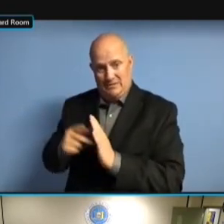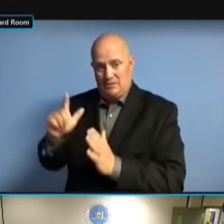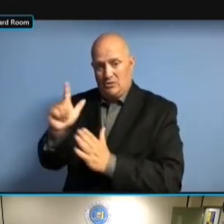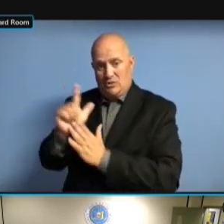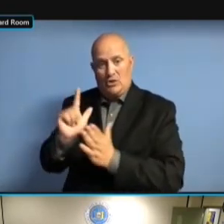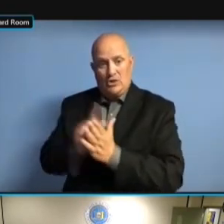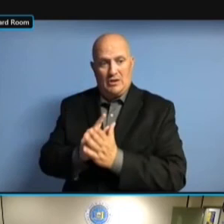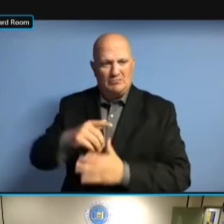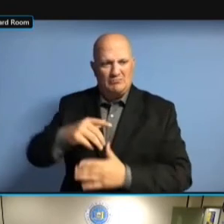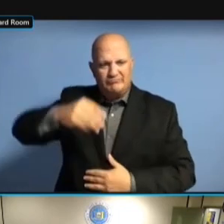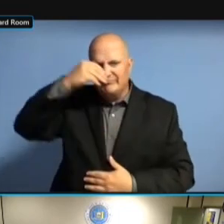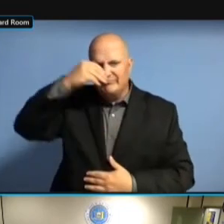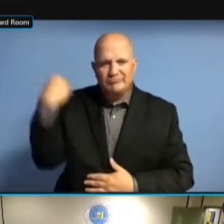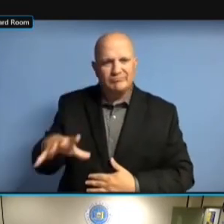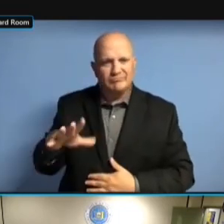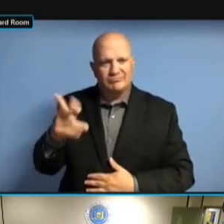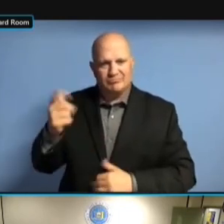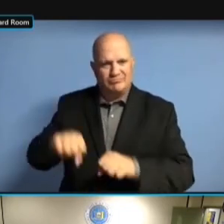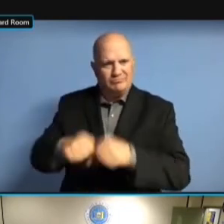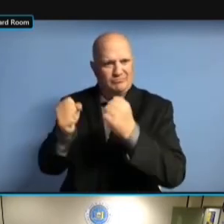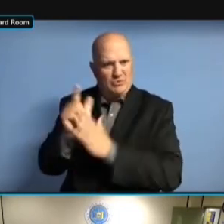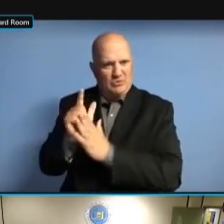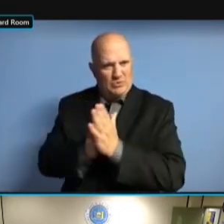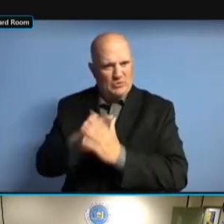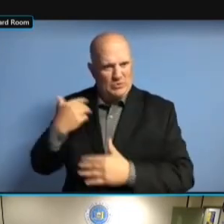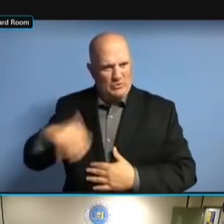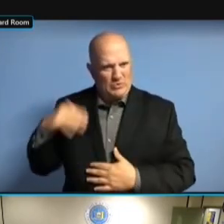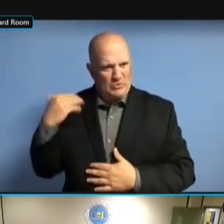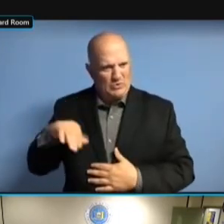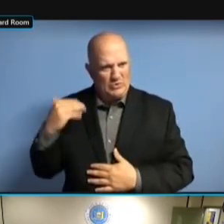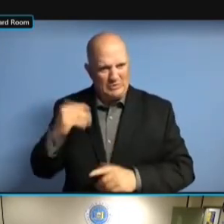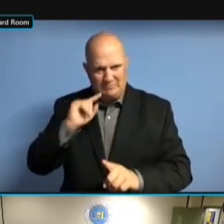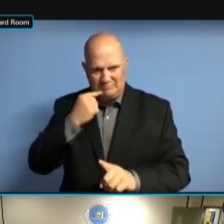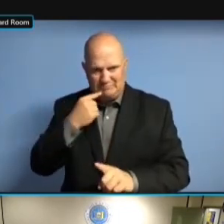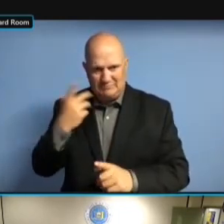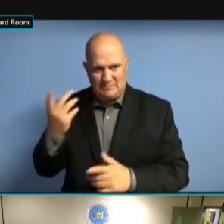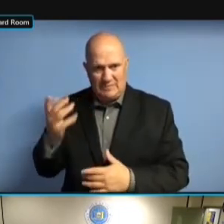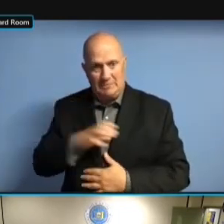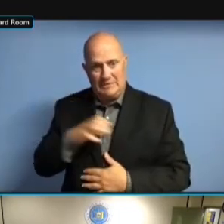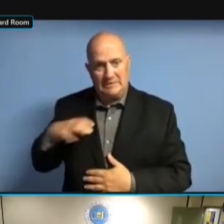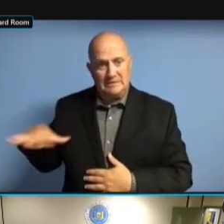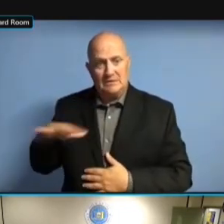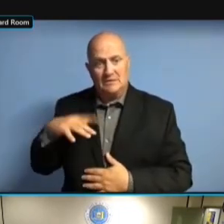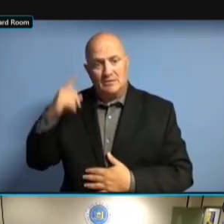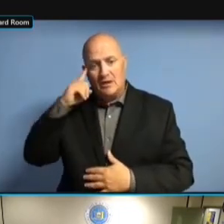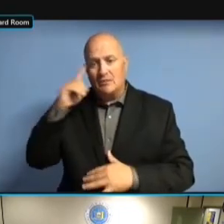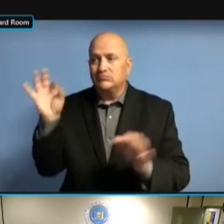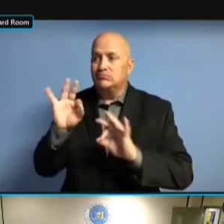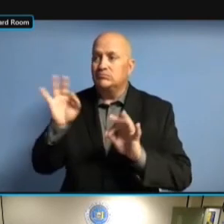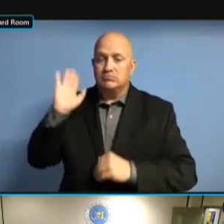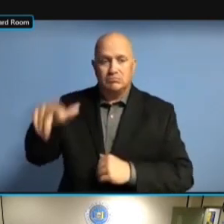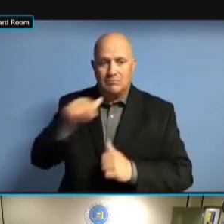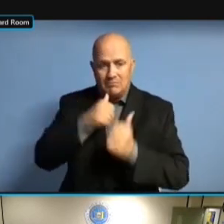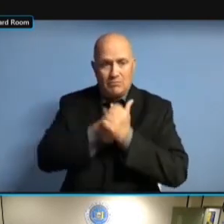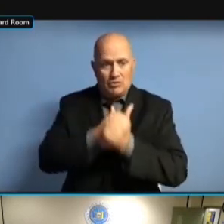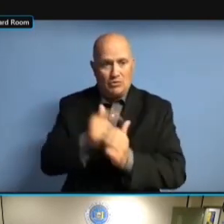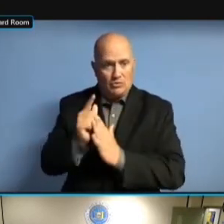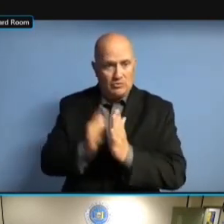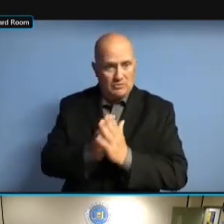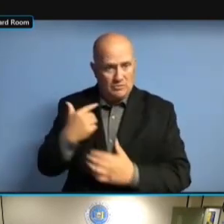GETS, YOU'RE NOT EVEN TRYING TO GETS, YOU'RE NOT EVEN TRYING TO COMPLY. COMPLY. COMPLY. IF COMPLY. IF YOU COMPLY. IF YOU MAKE COMPLY. IF YOU MAKE A COMPLY. IF YOU MAKE A FILING COMPLY. IF YOU MAKE A FILING WITH IF YOU MAKE A FILING WITH IF YOU MAKE A FILING WITH MISTAKES IF YOU MAKE A FILING WITH MISTAKES ON IF YOU MAKE A FILING WITH MISTAKES ON IT, IF YOU MAKE A FILING WITH MISTAKES ON IT, AT IF YOU MAKE A FILING WITH MISTAKES ON IT, AT LEAST IF YOU MAKE A FILING WITH MISTAKES ON IT, AT LEAST YOU MISTAKES ON IT, AT LEAST YOU MISTAKES ON IT, AT LEAST YOU TRIED. TRIED. TRIED. THESE TRIED. THESE GUYS TRIED. THESE GUYS AREN'T TRIED. THESE GUYS AREN'T EVEN TRIED. THESE GUYS AREN'T EVEN TRYING. THESE GUYS AREN'T EVEN TRYING. THESE GUYS AREN'T EVEN TRYING. >> THESE GUYS AREN'T EVEN TRYING. >> AS THESE GUYS AREN'T EVEN TRYING. >> AS ONE THESE GUYS AREN'T EVEN TRYING. >> AS ONE PERSON